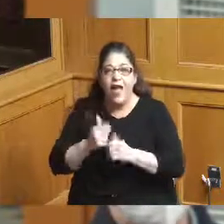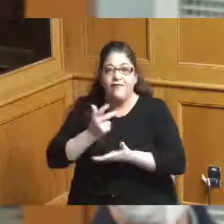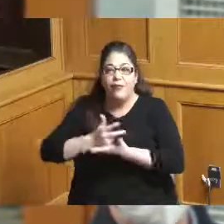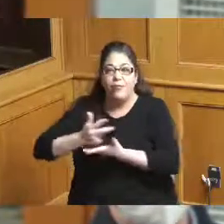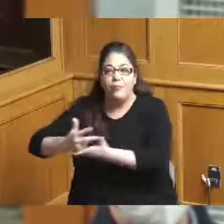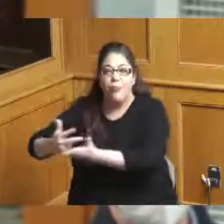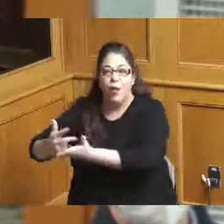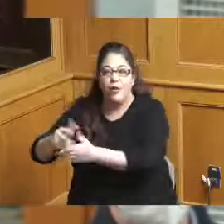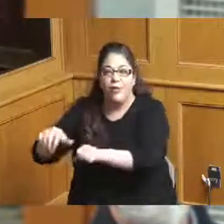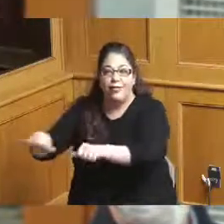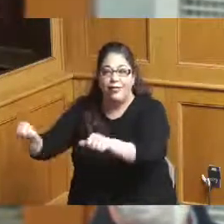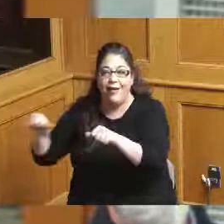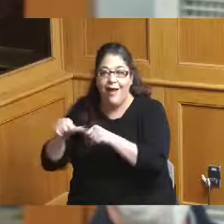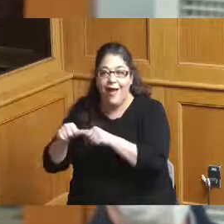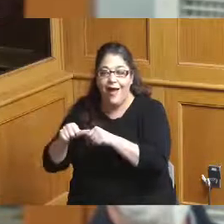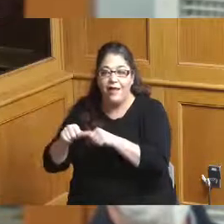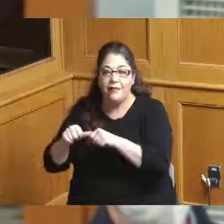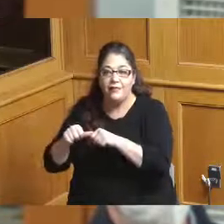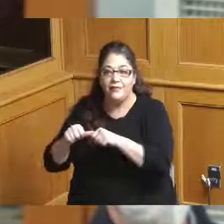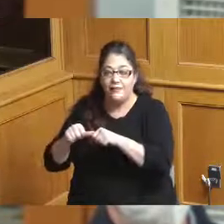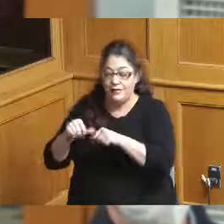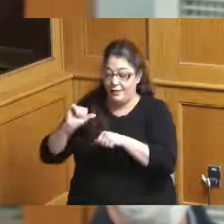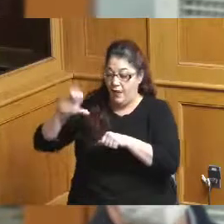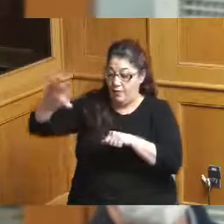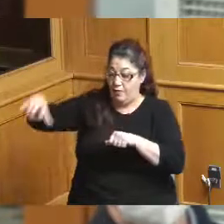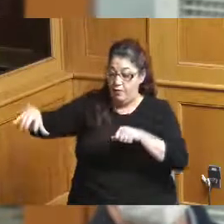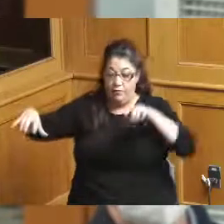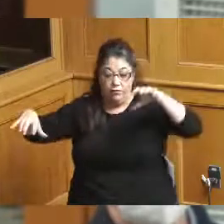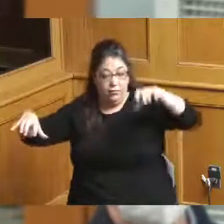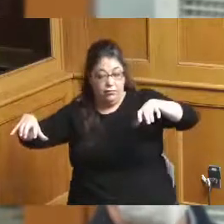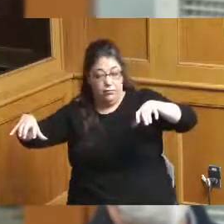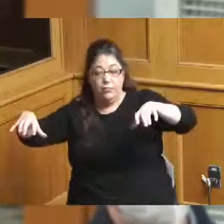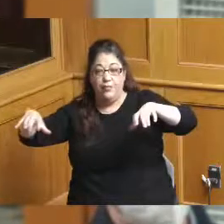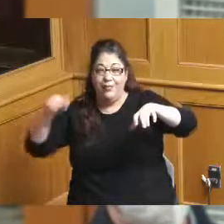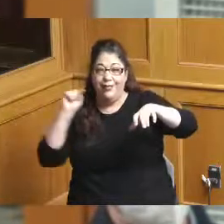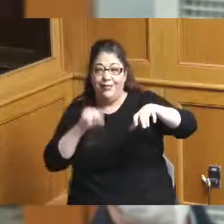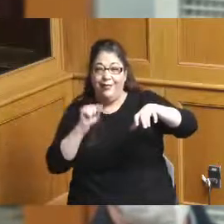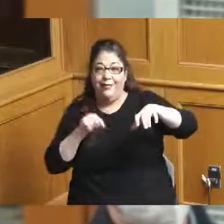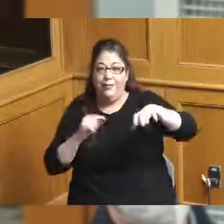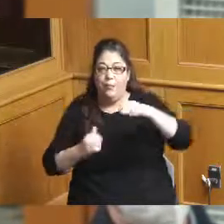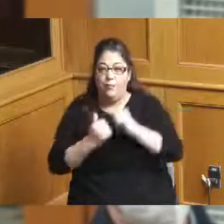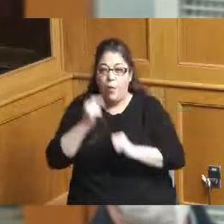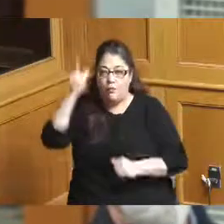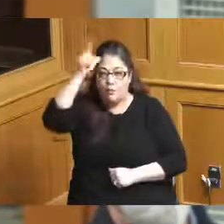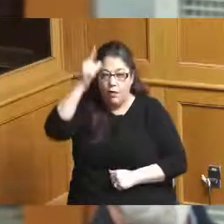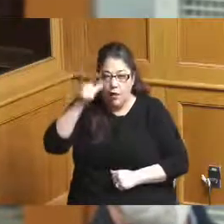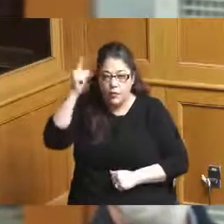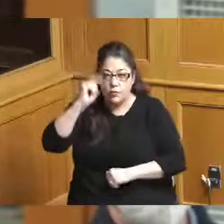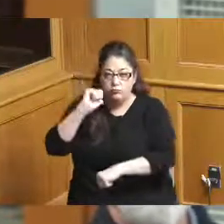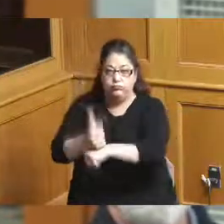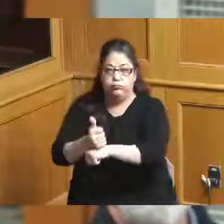right in between the site that would be probably the most logical site for the hotel at fifth and